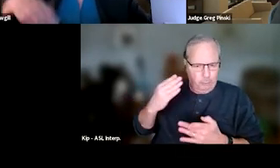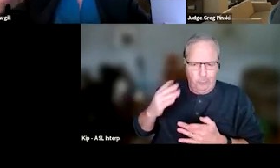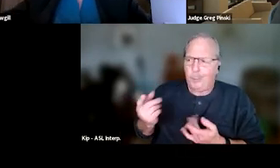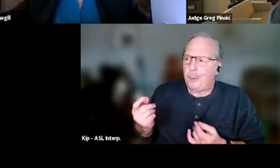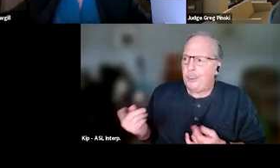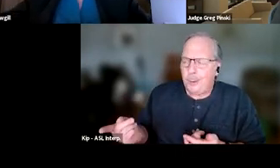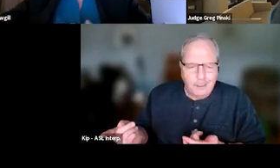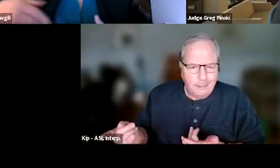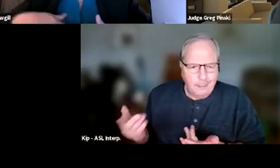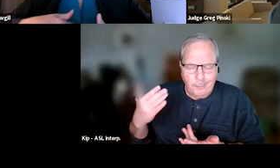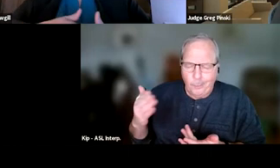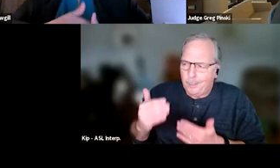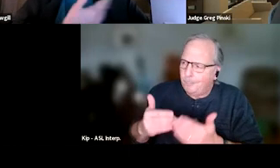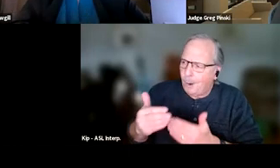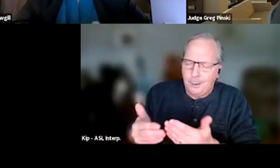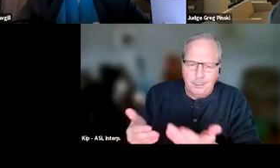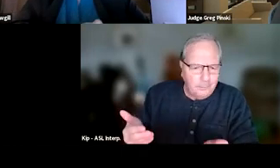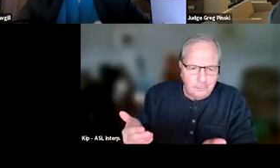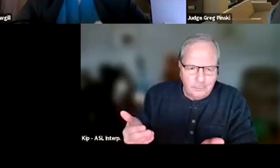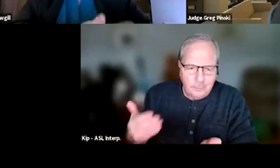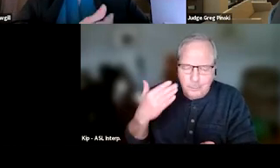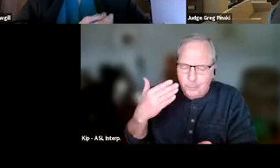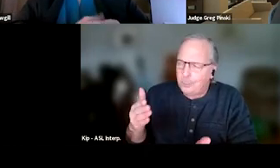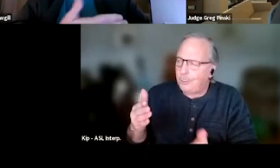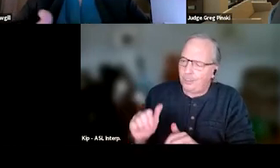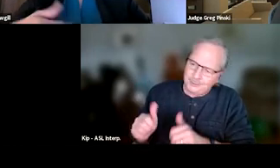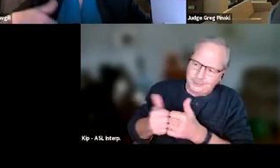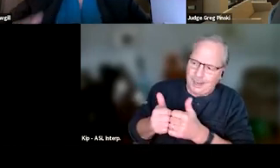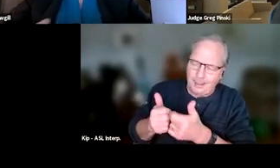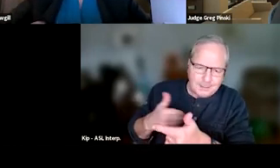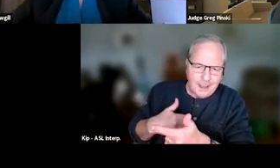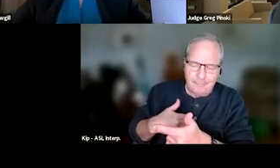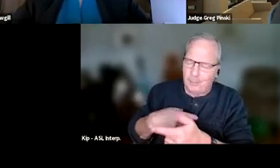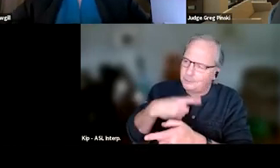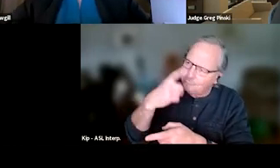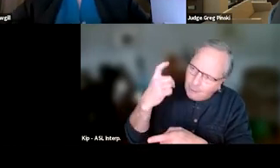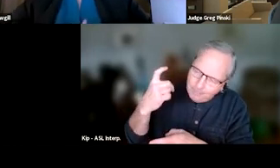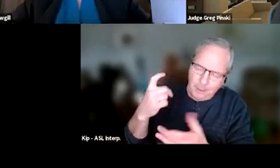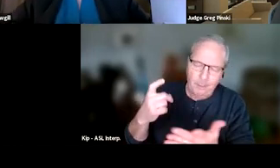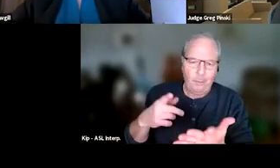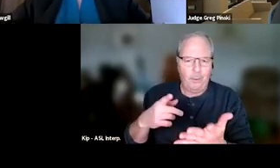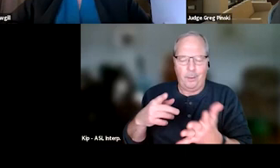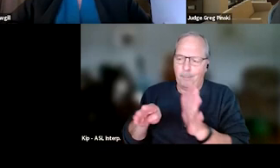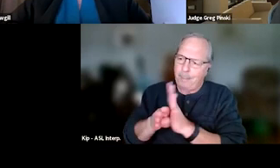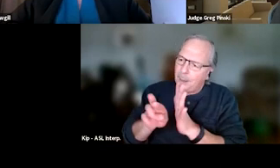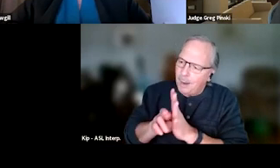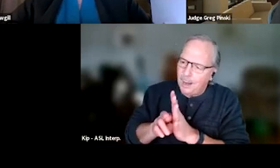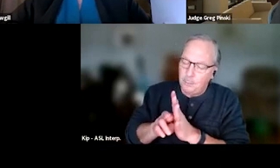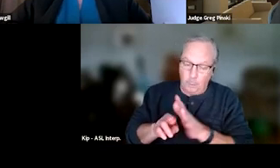you don't know the progress they've made, you don't know maybe the challenges, or the trauma, or the background. So we want that treatment provider to be doing it.